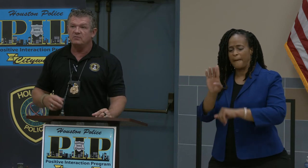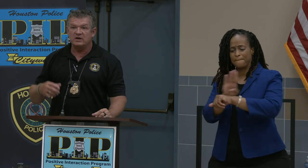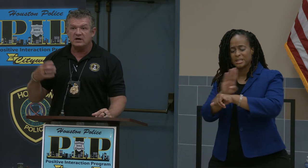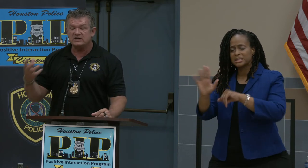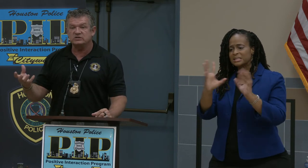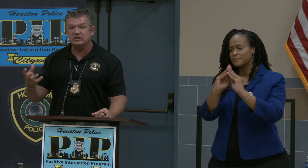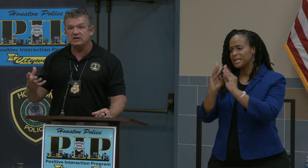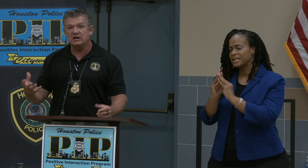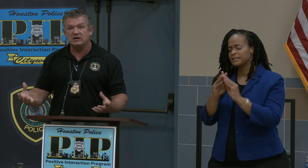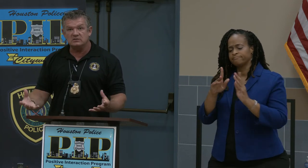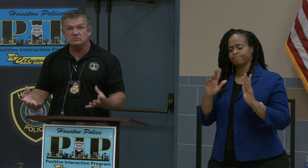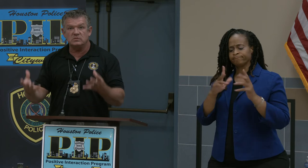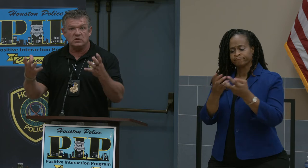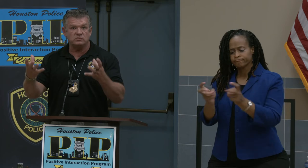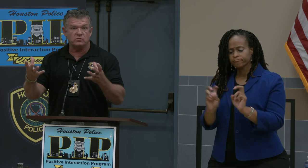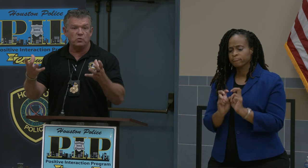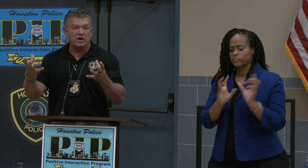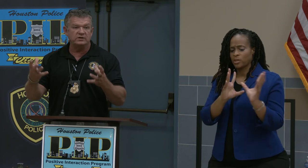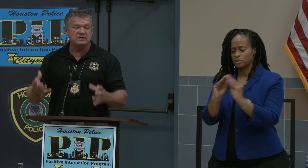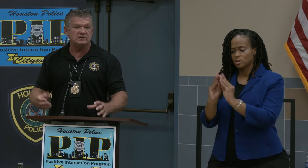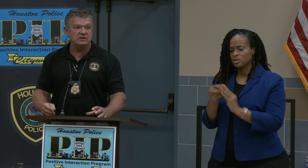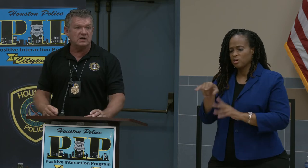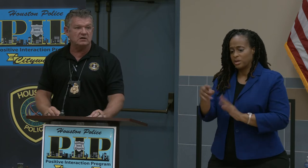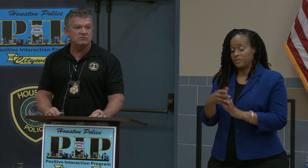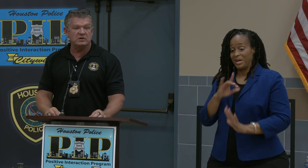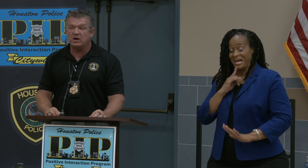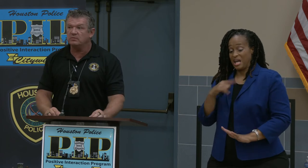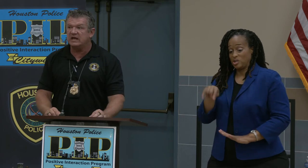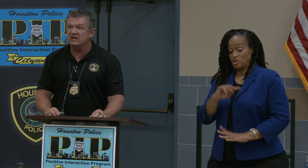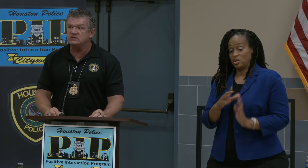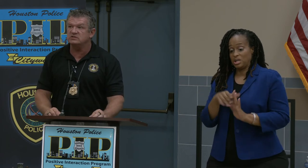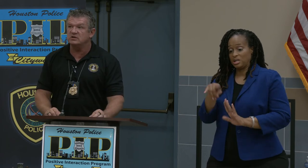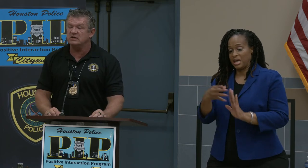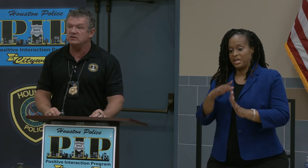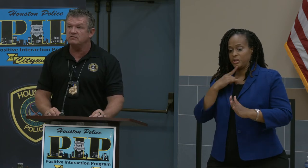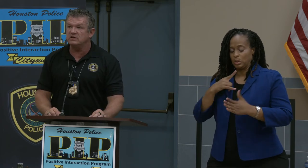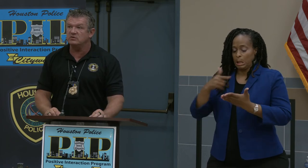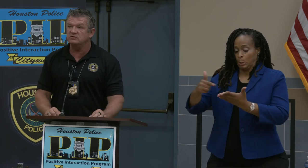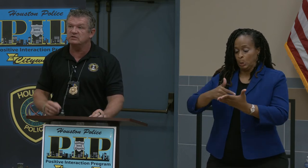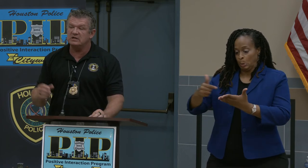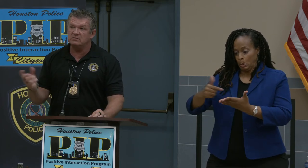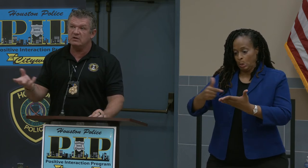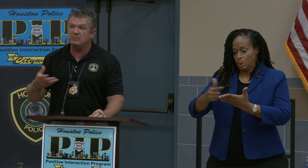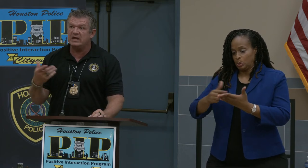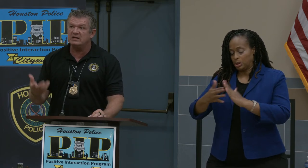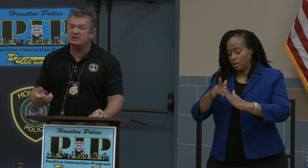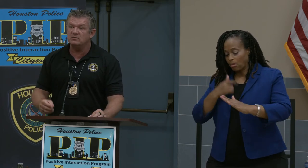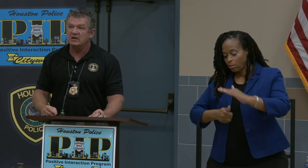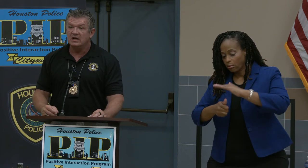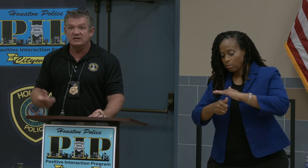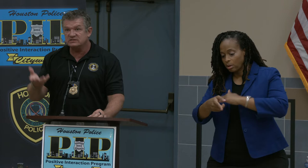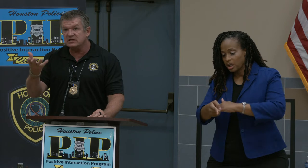They are actually welding rebar cages underneath their vehicles and painting them. In the city